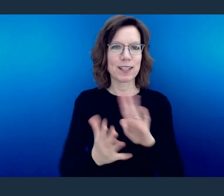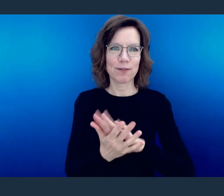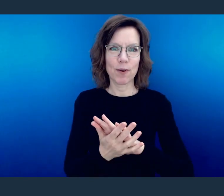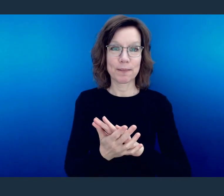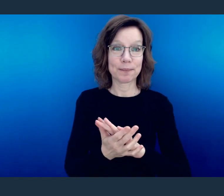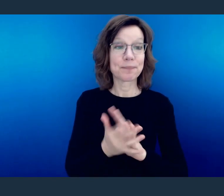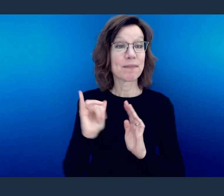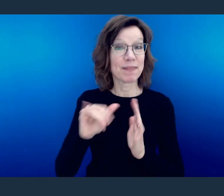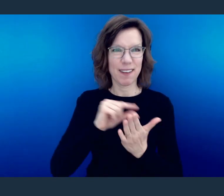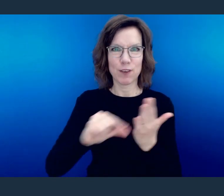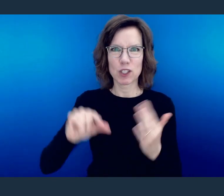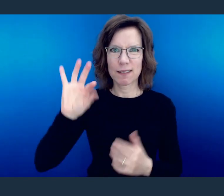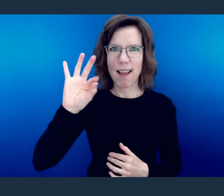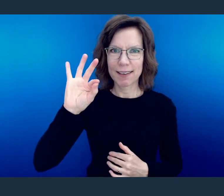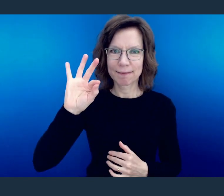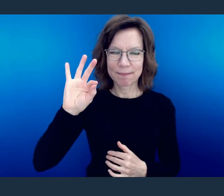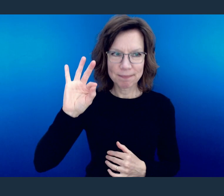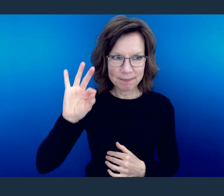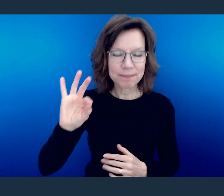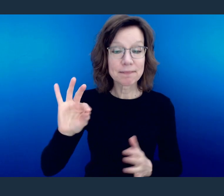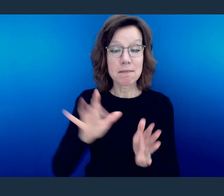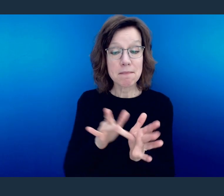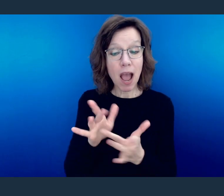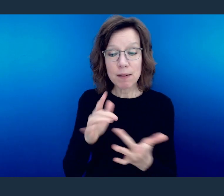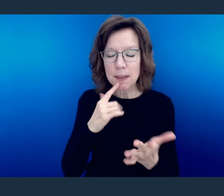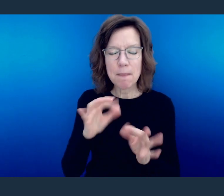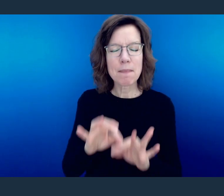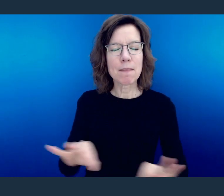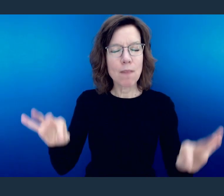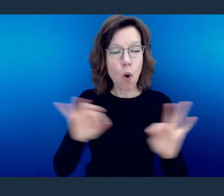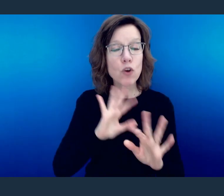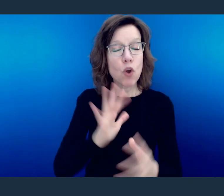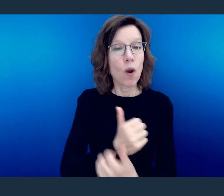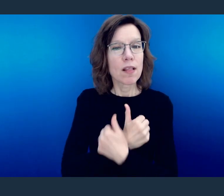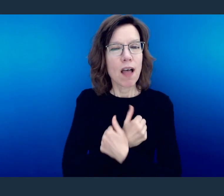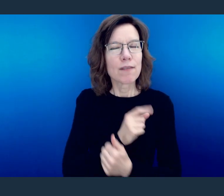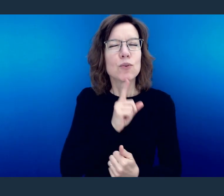In verse 9 the Bible says, "Let love be genuine.